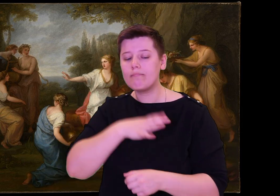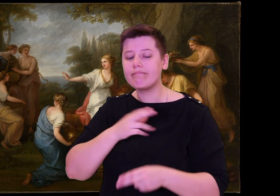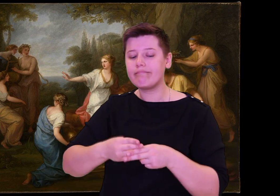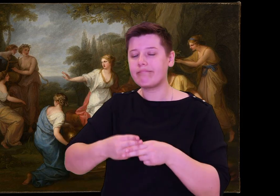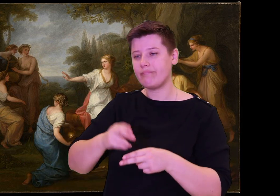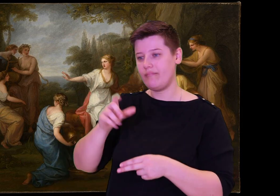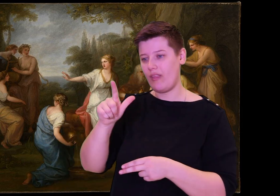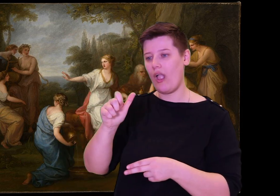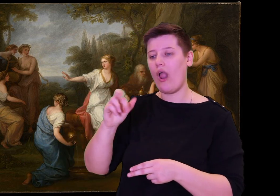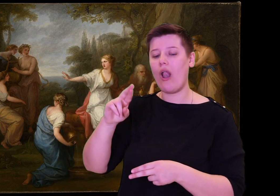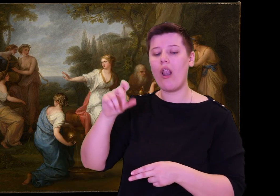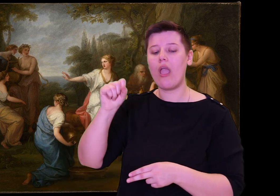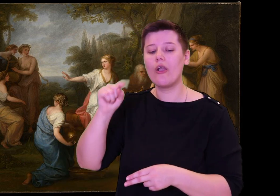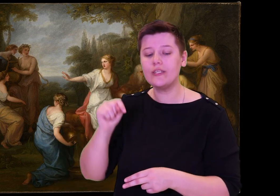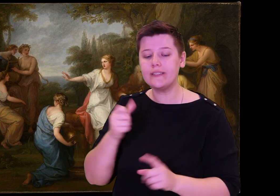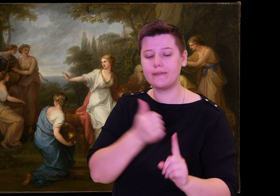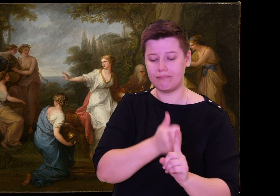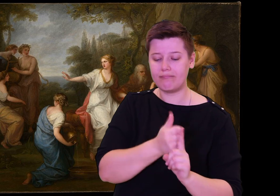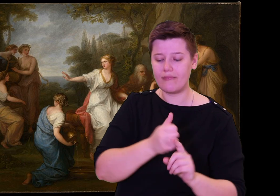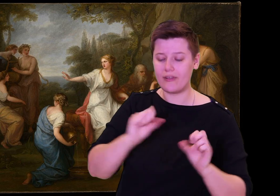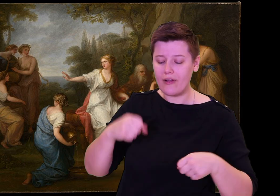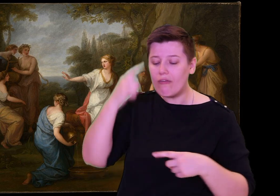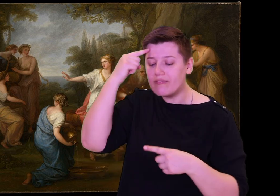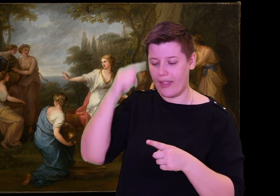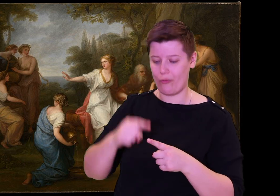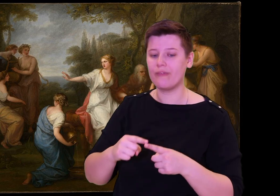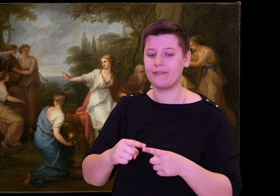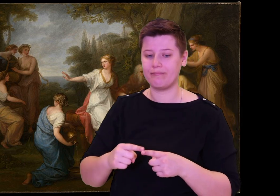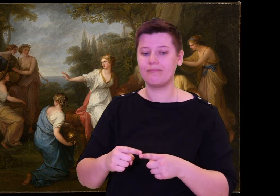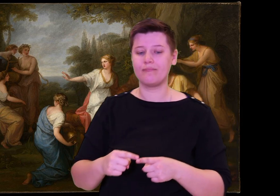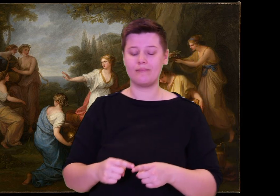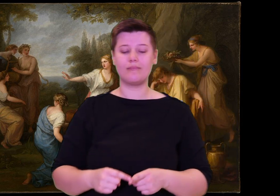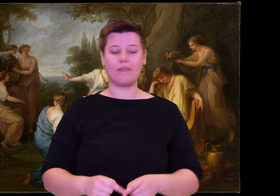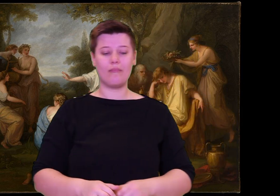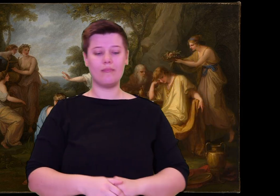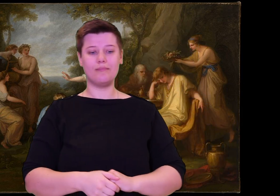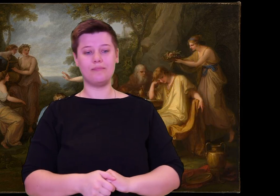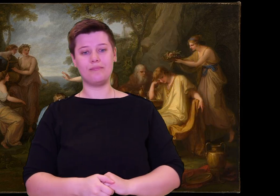stricken by grief, with only one old slave, who gives him food and drink when